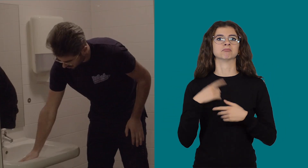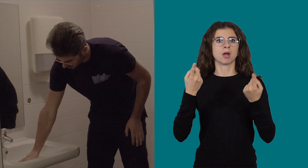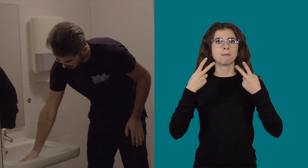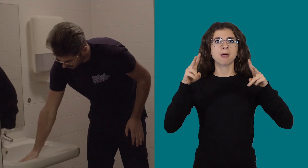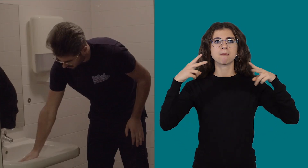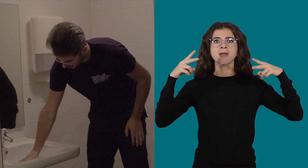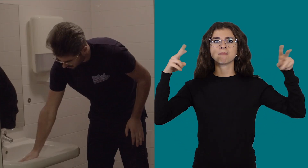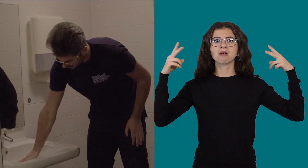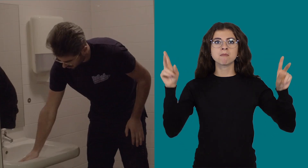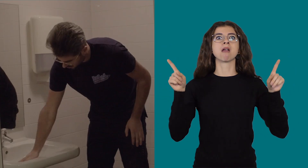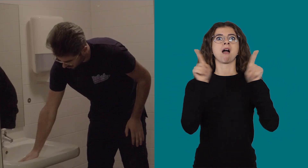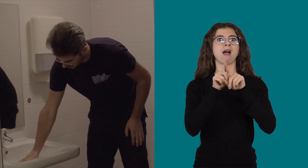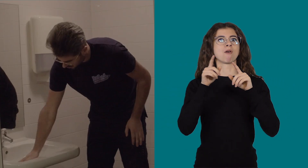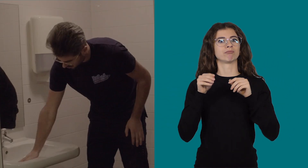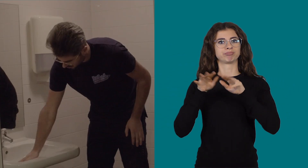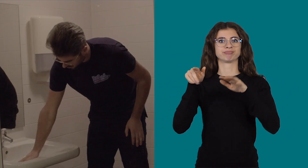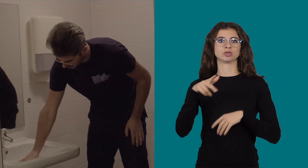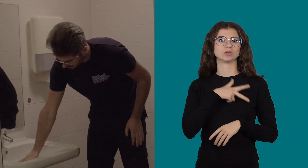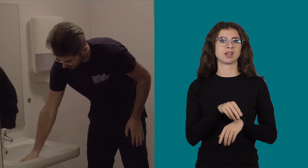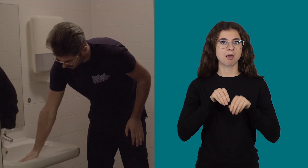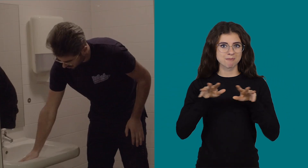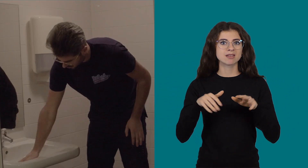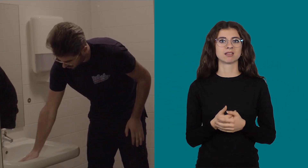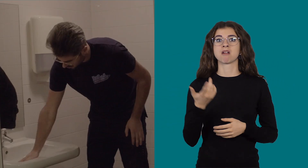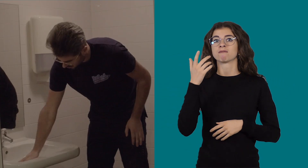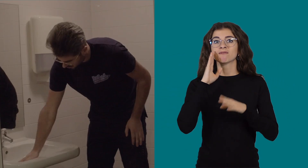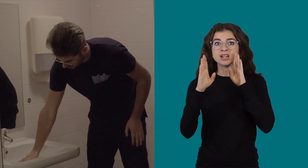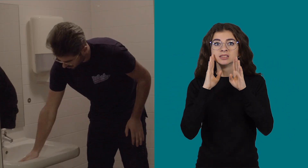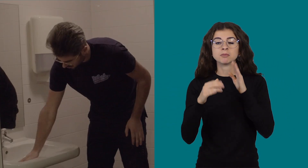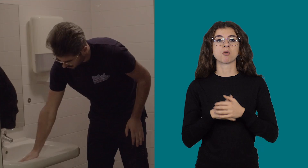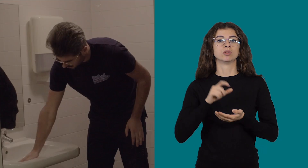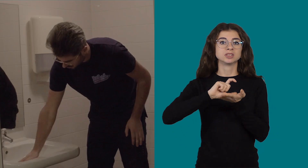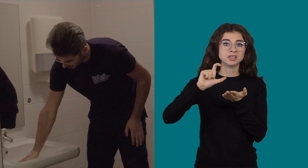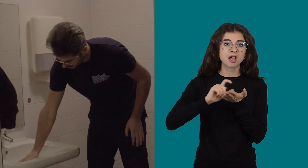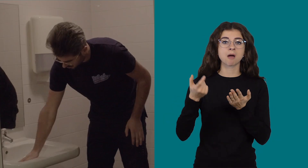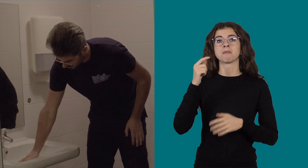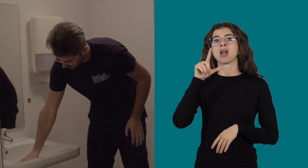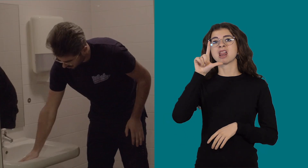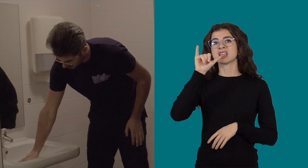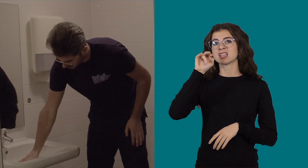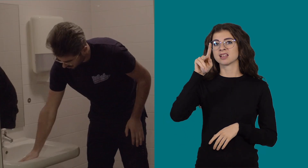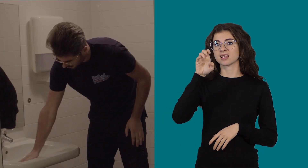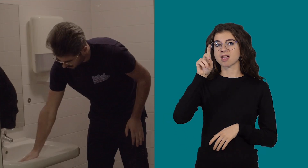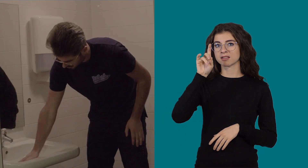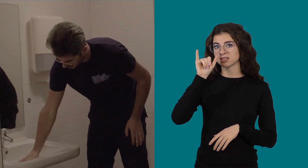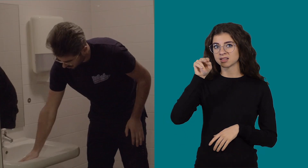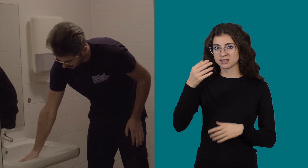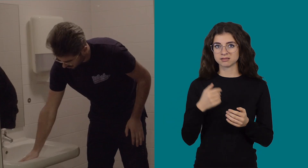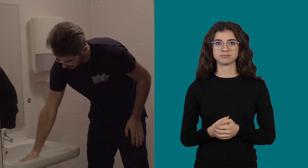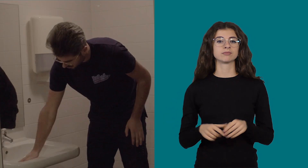but then it expanded further and further. Now it happenes via social media: Facebook, Instagra and LinkedIn,